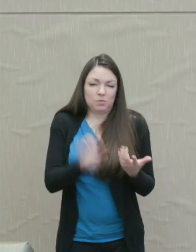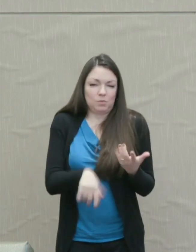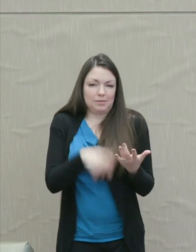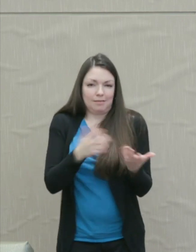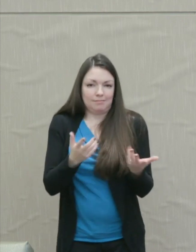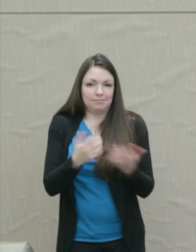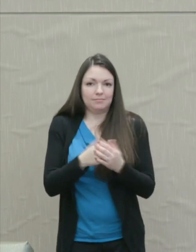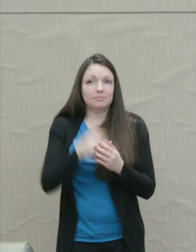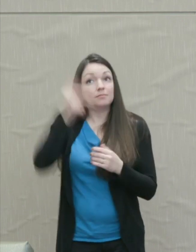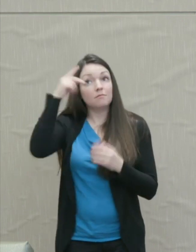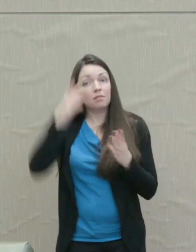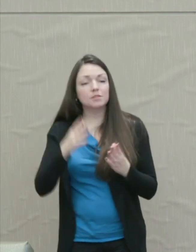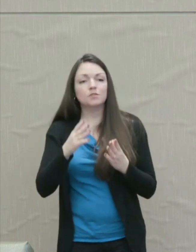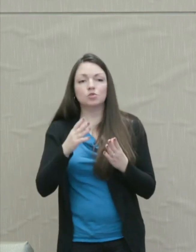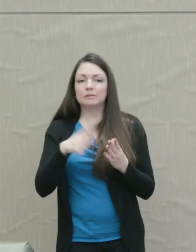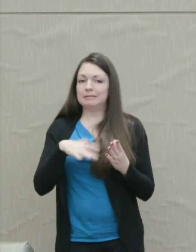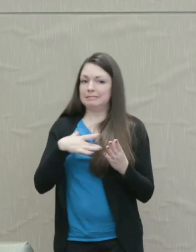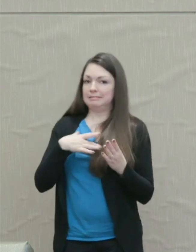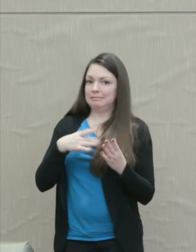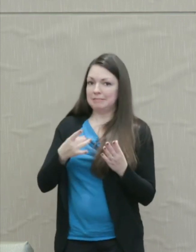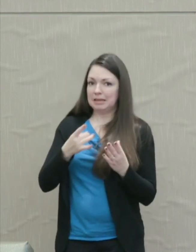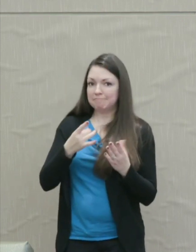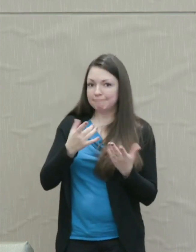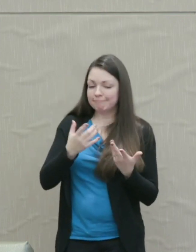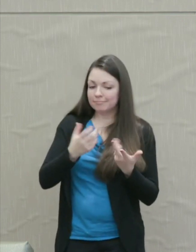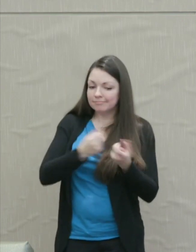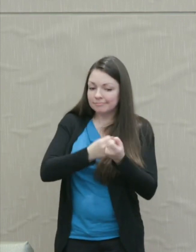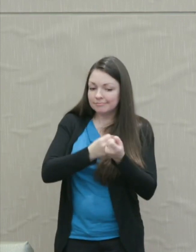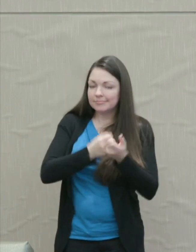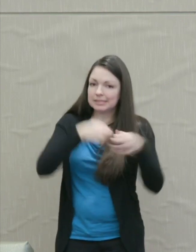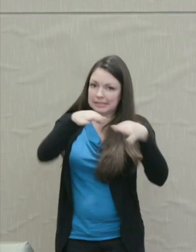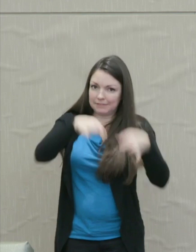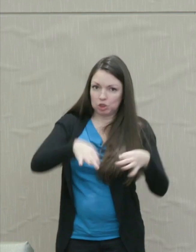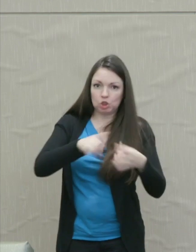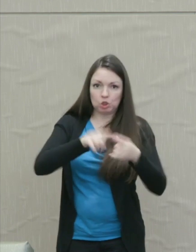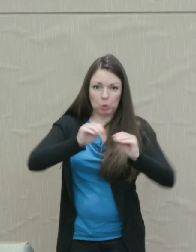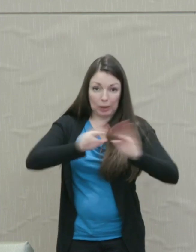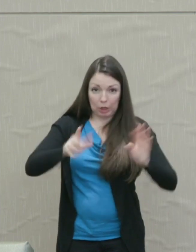Philosophers are fond of definitions which are very good for clearing our heads.